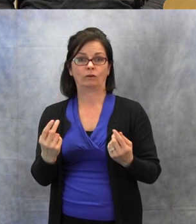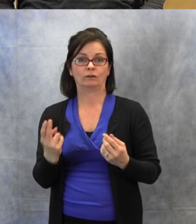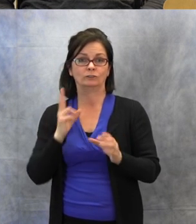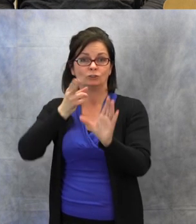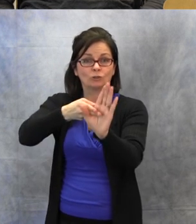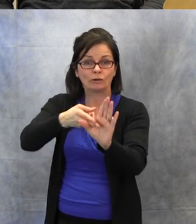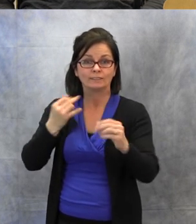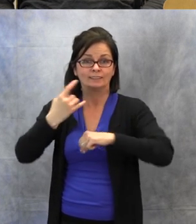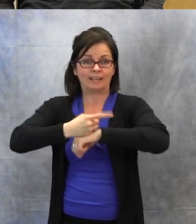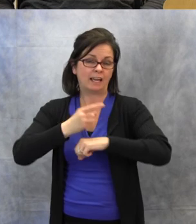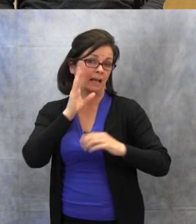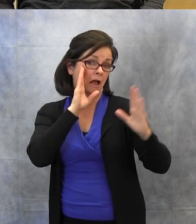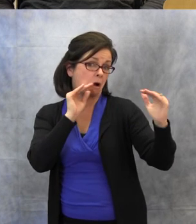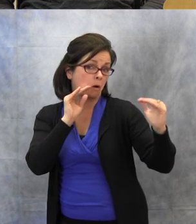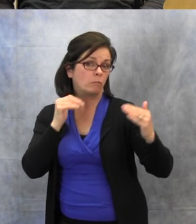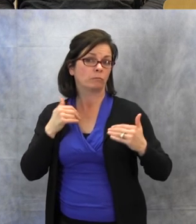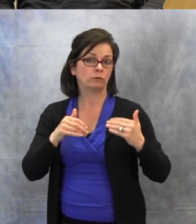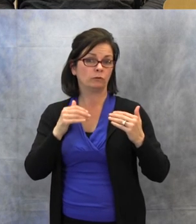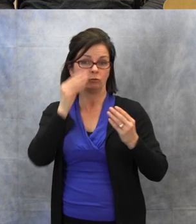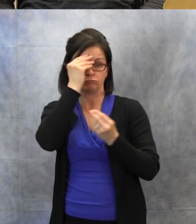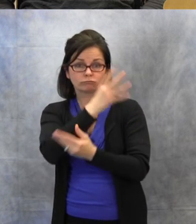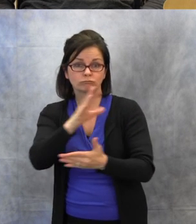to share with your team at your school. Thanks.